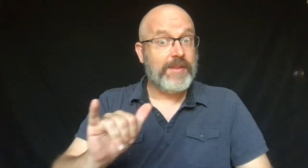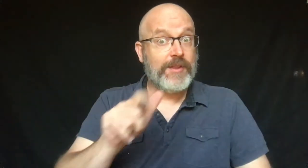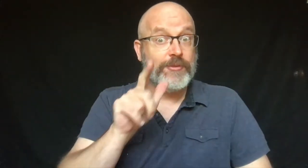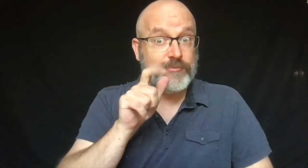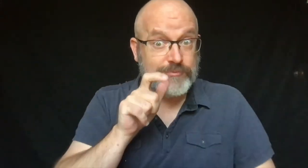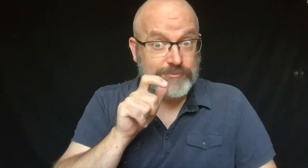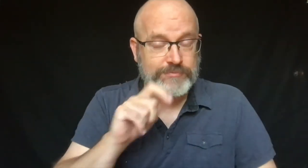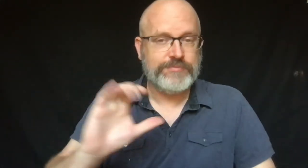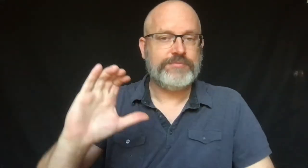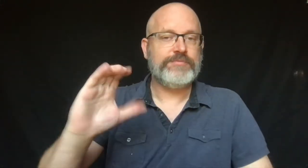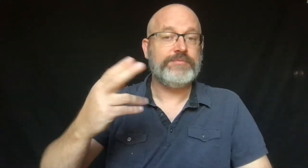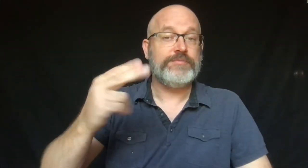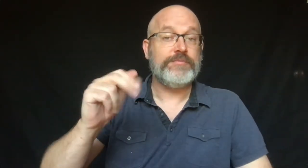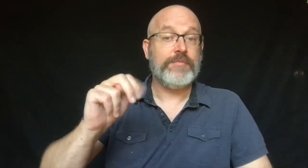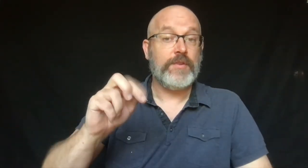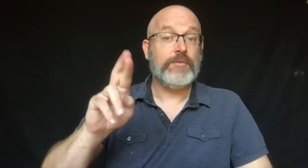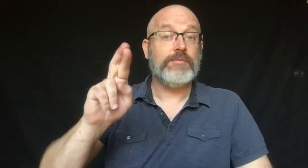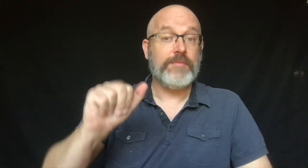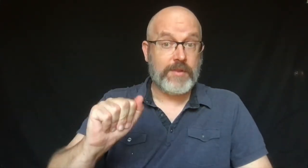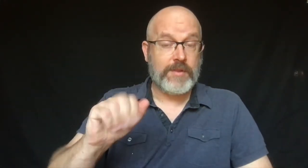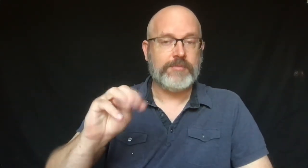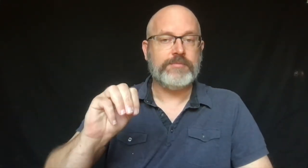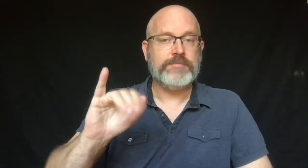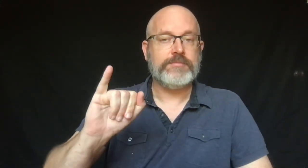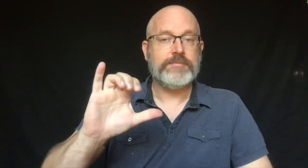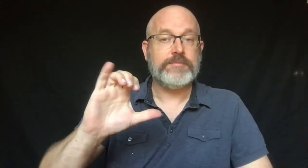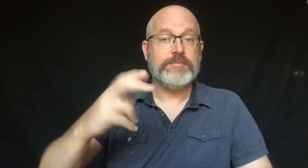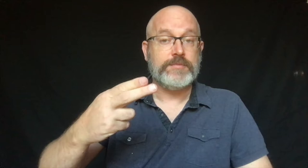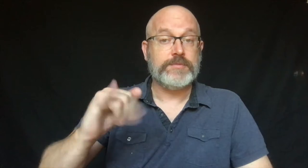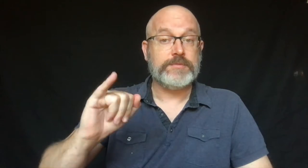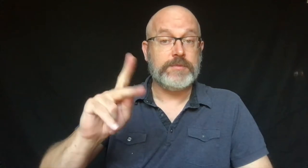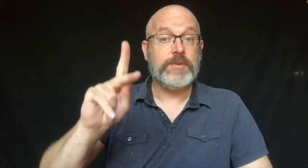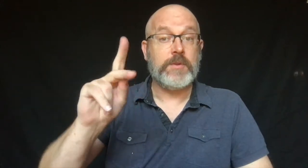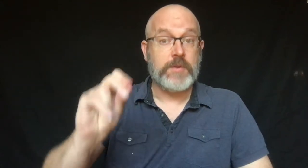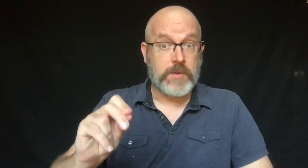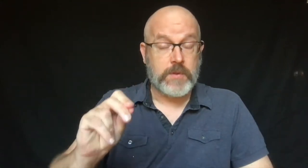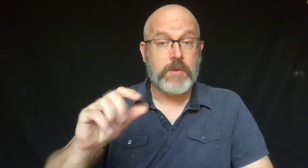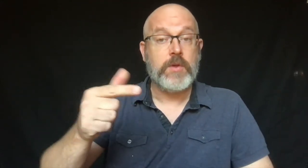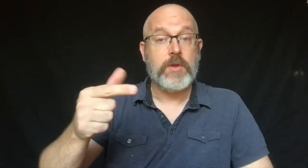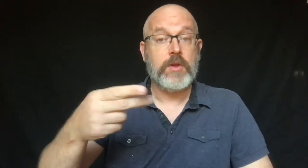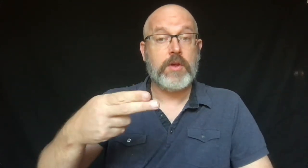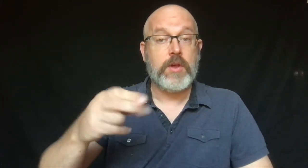It's written by Chandra Michiko,